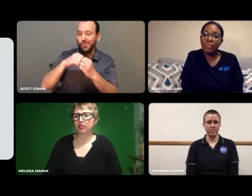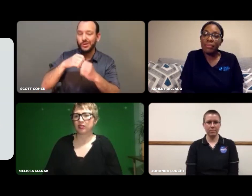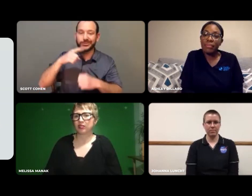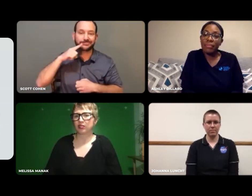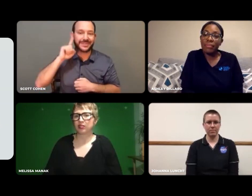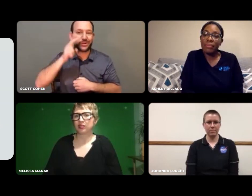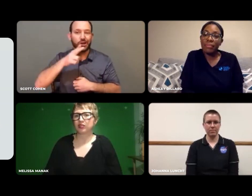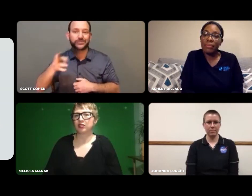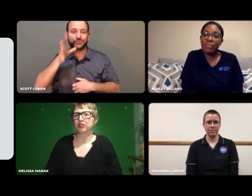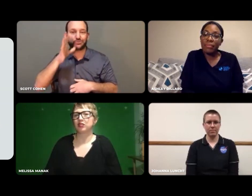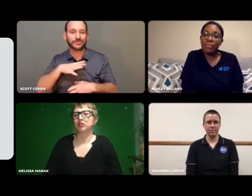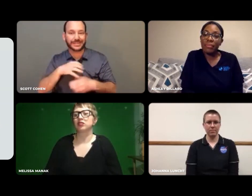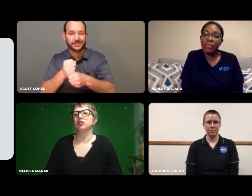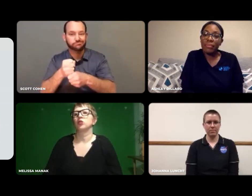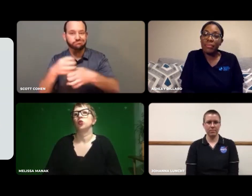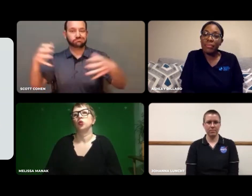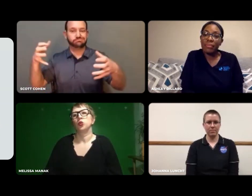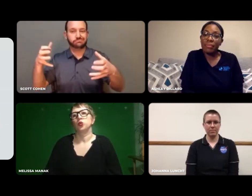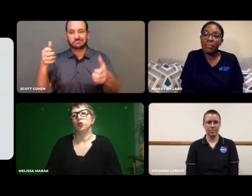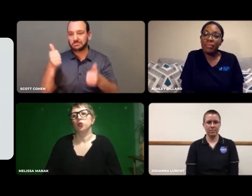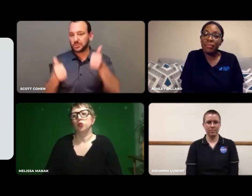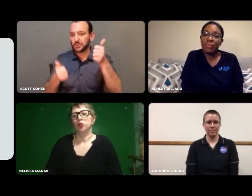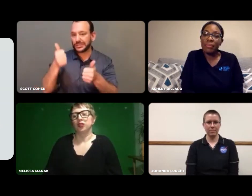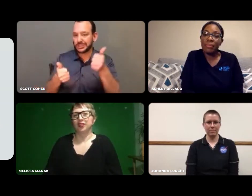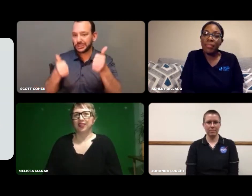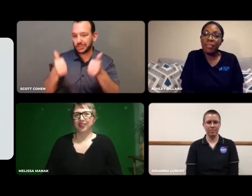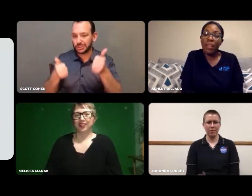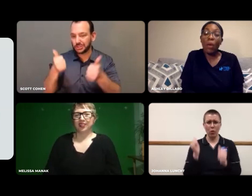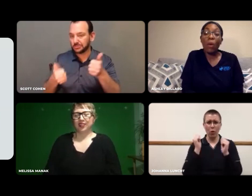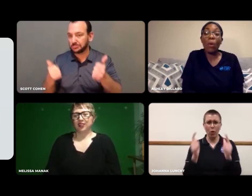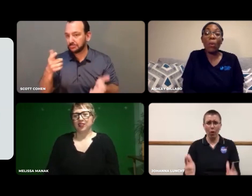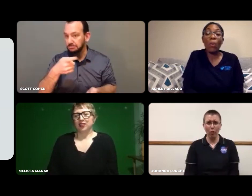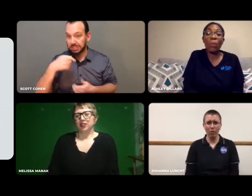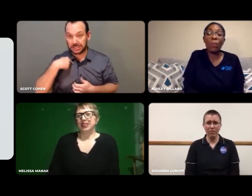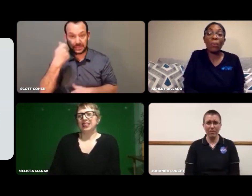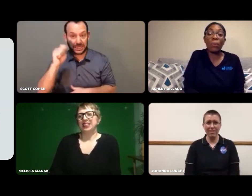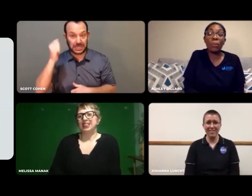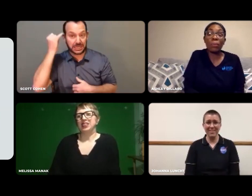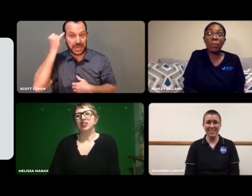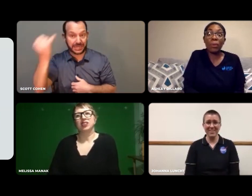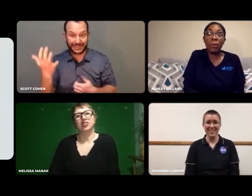in D/HH women in? ALL OF THEM!